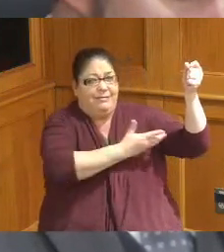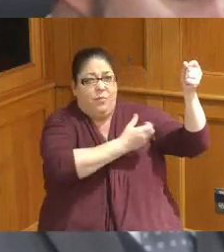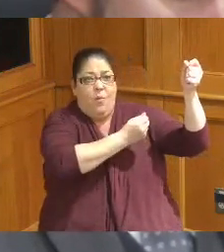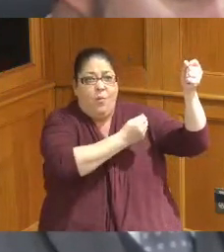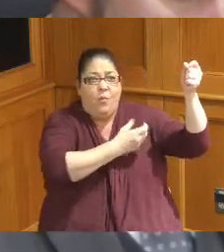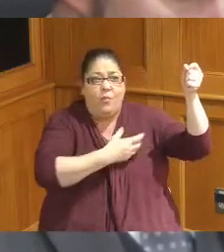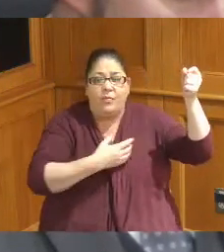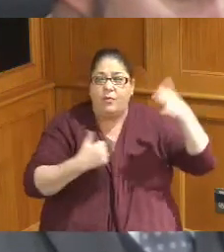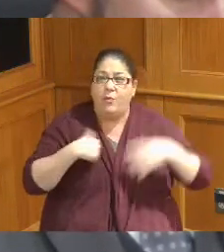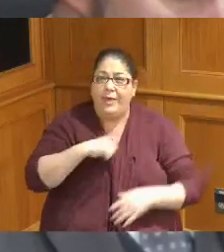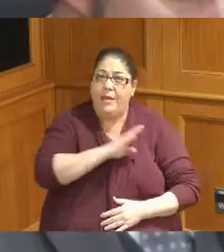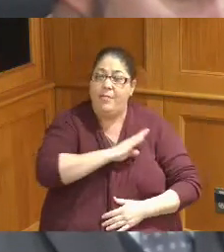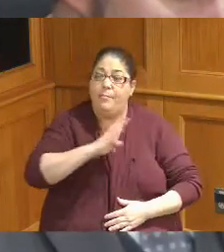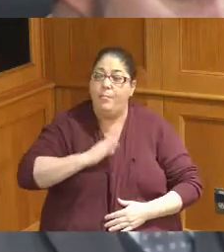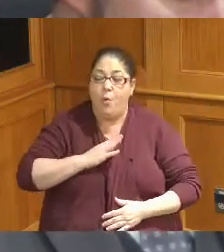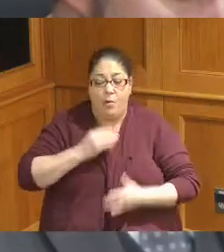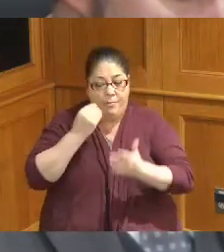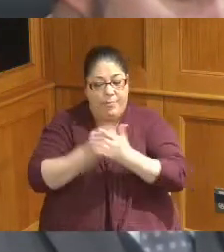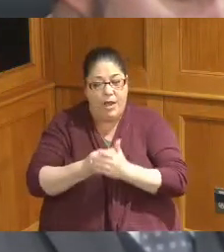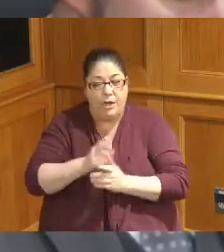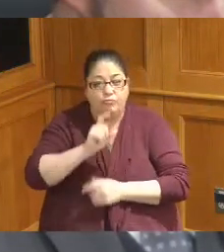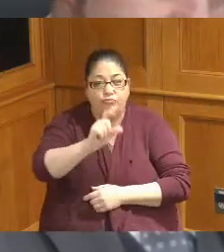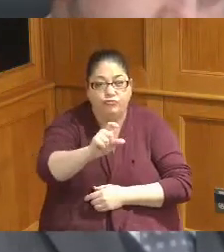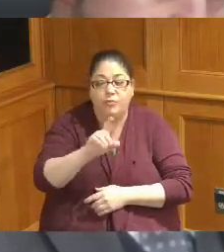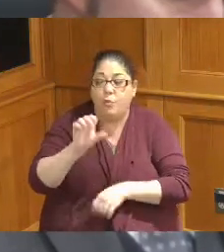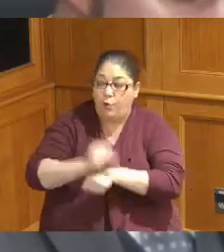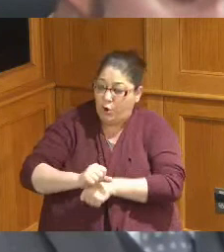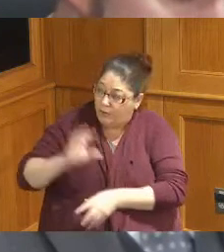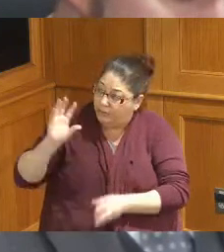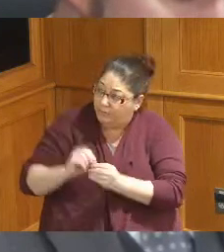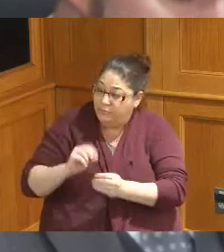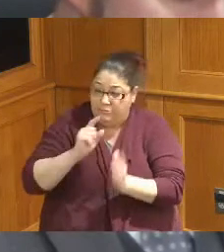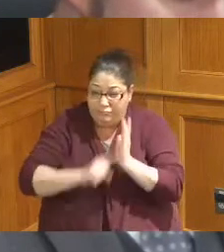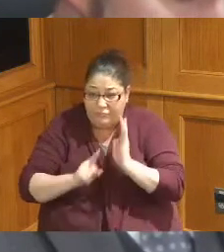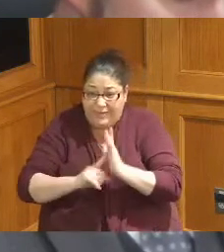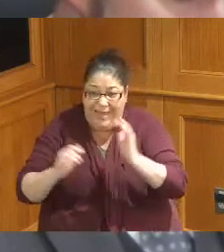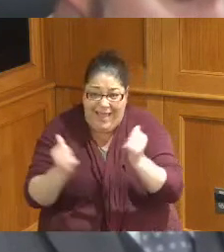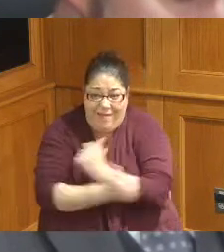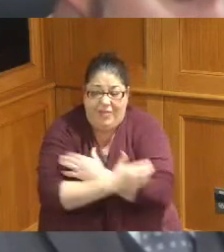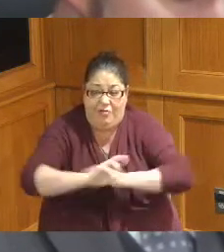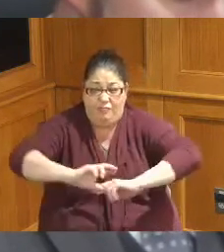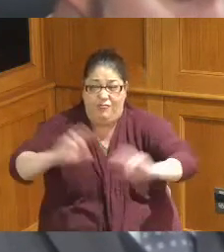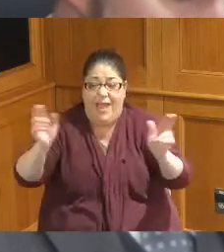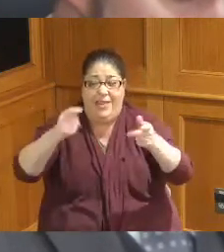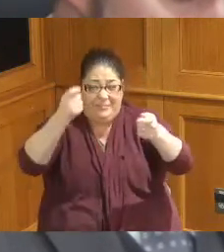know we as a Board of allocated money and you guys have done the work to update in one of our major